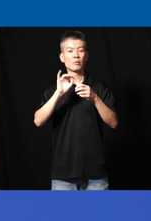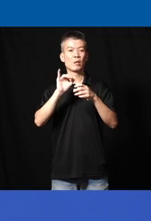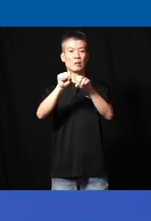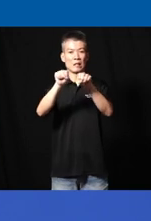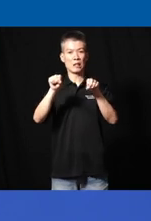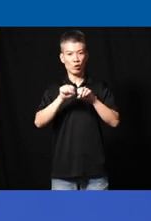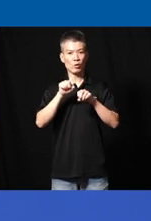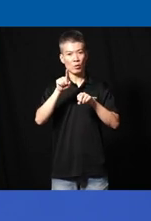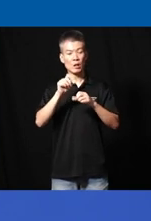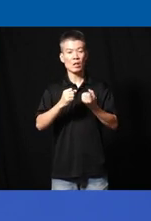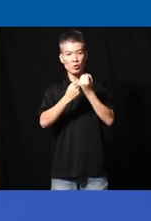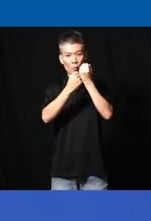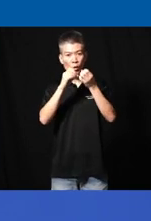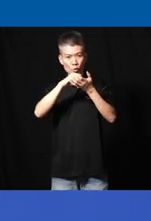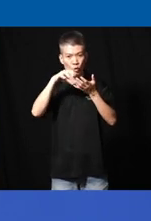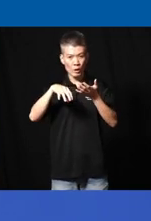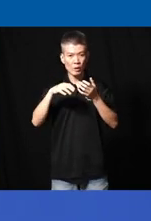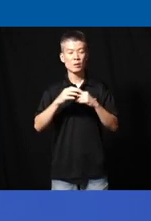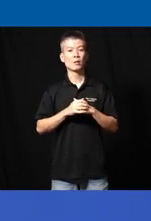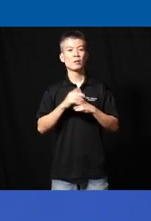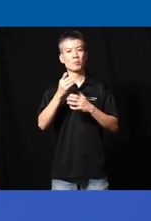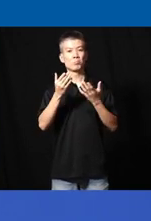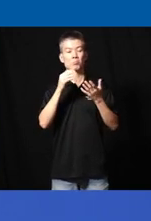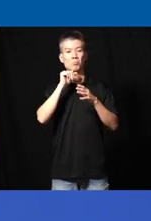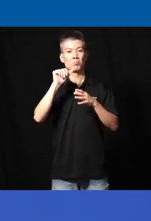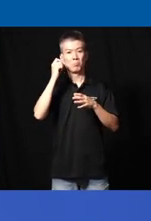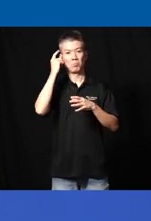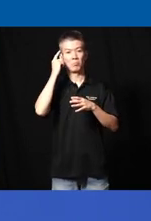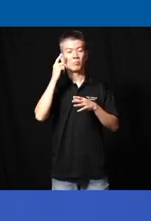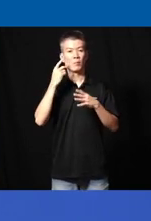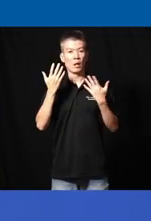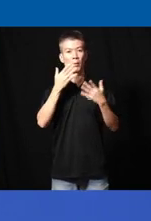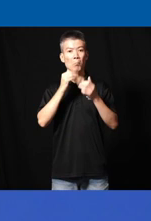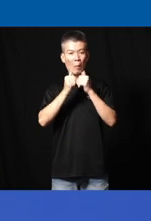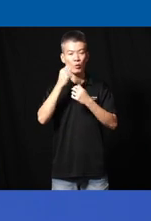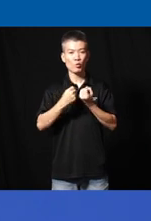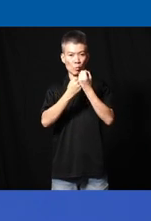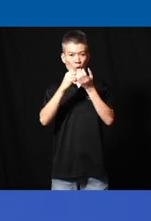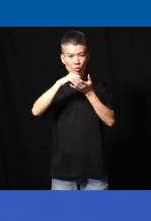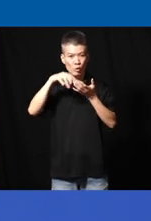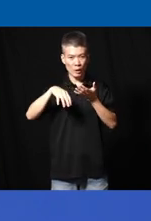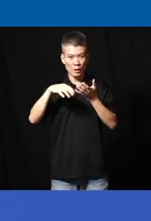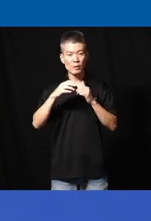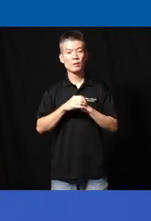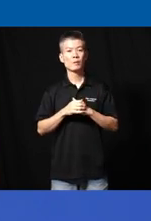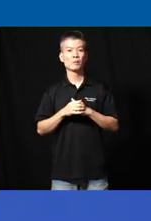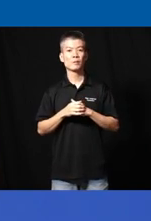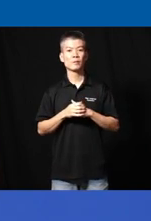they are supporting a student and they may not understand how best to support the student um or